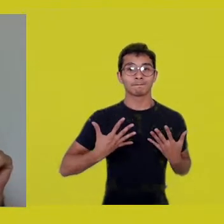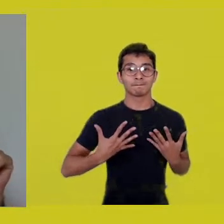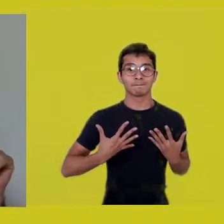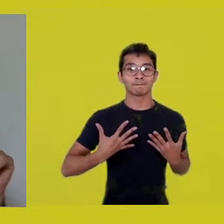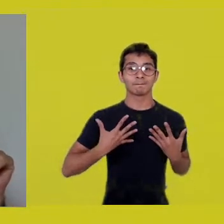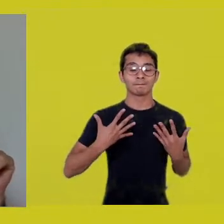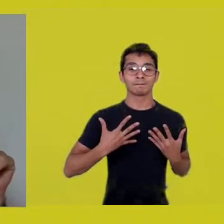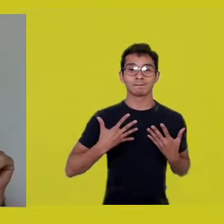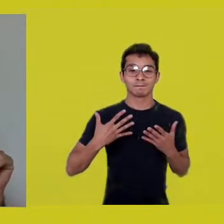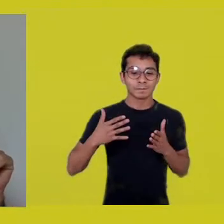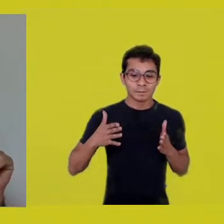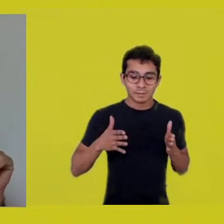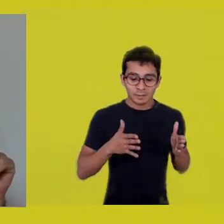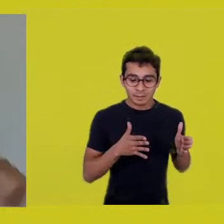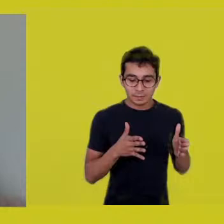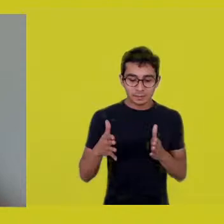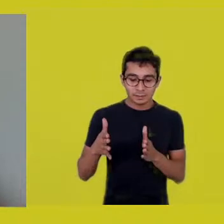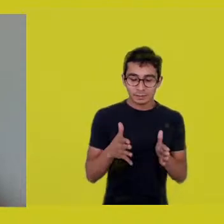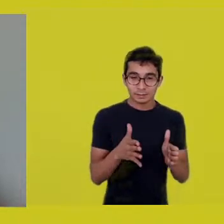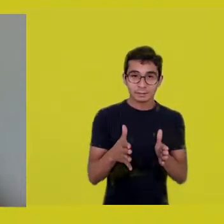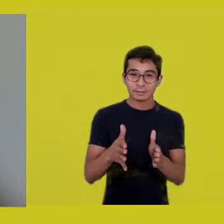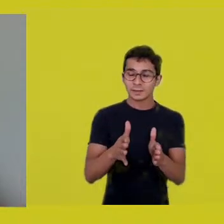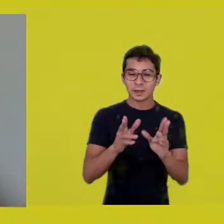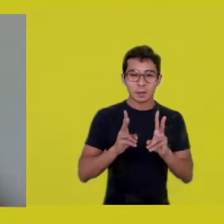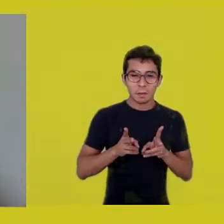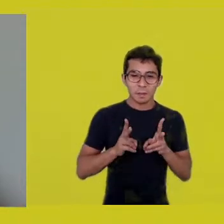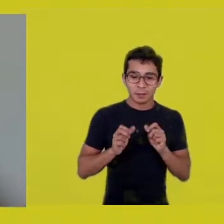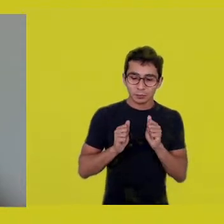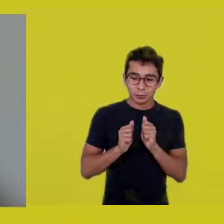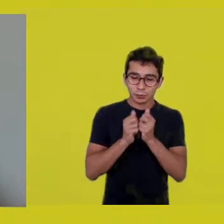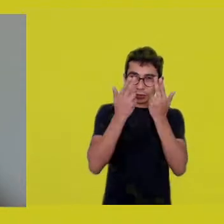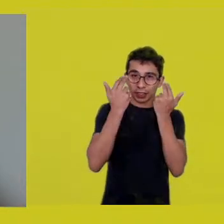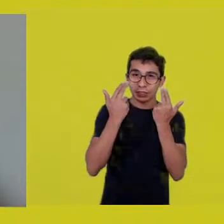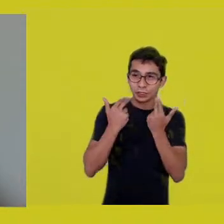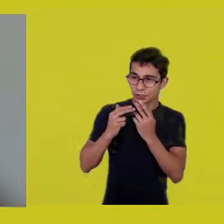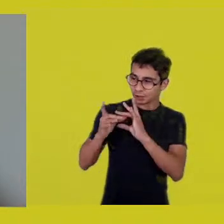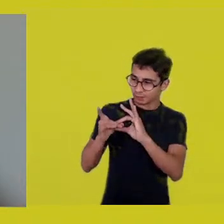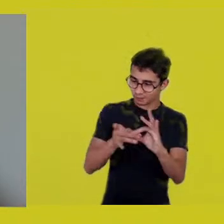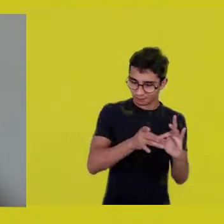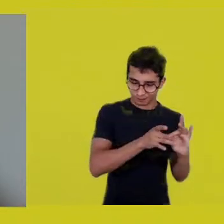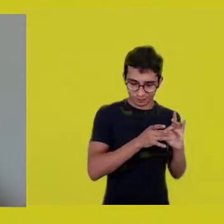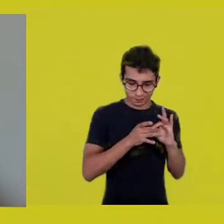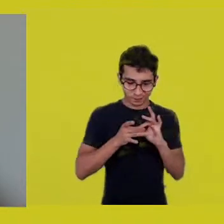which all of us identify as trails that our ancestors